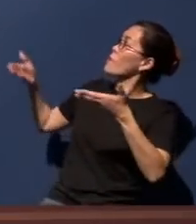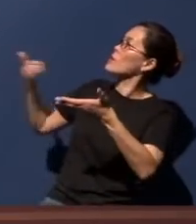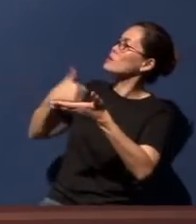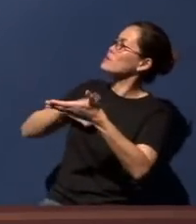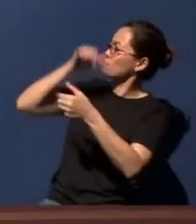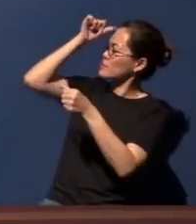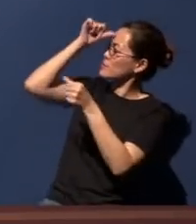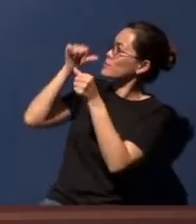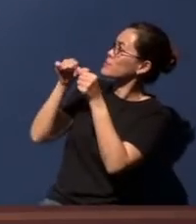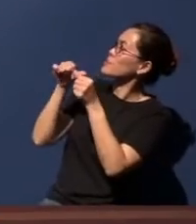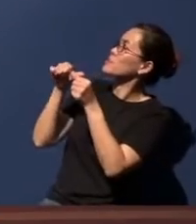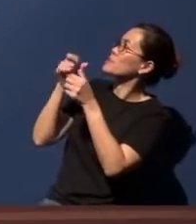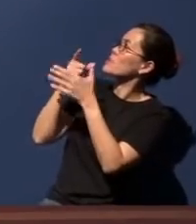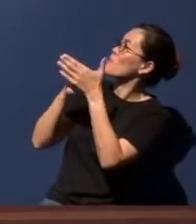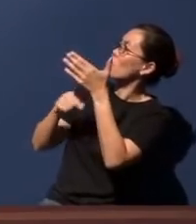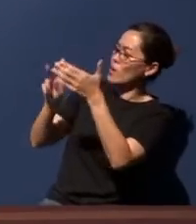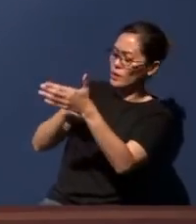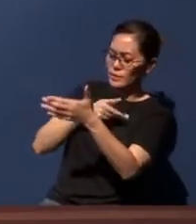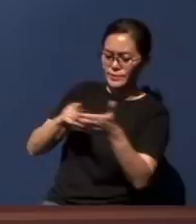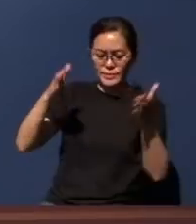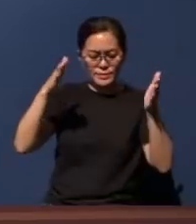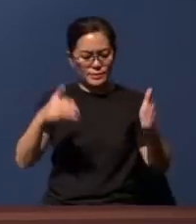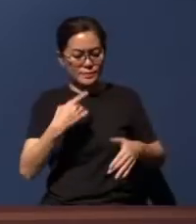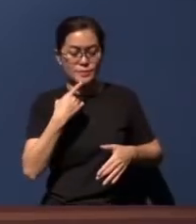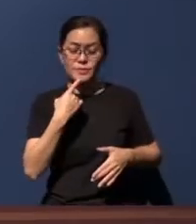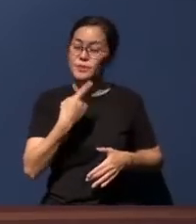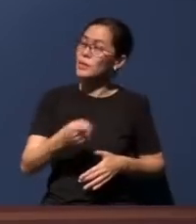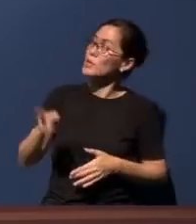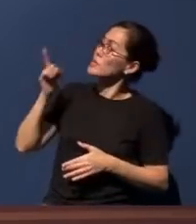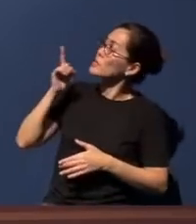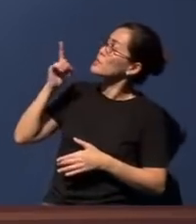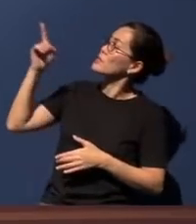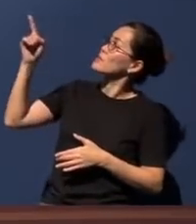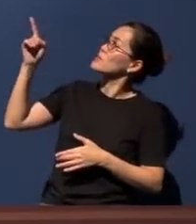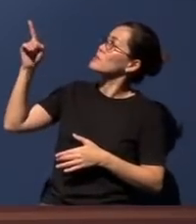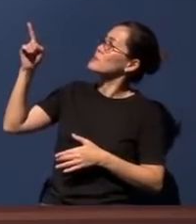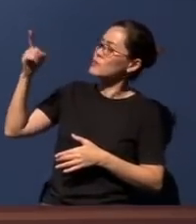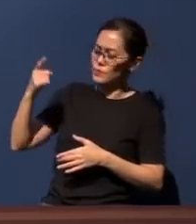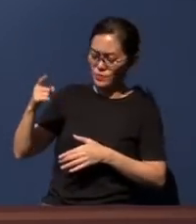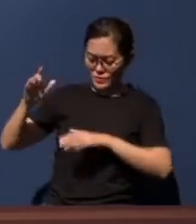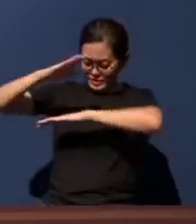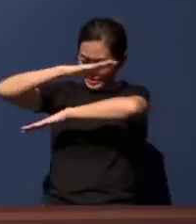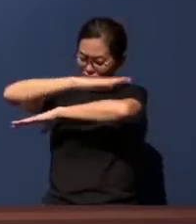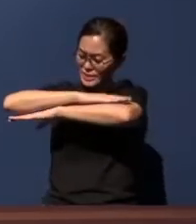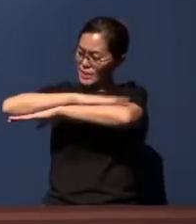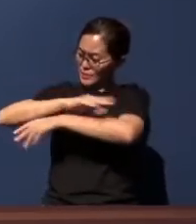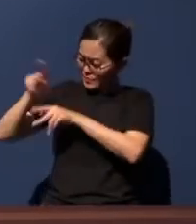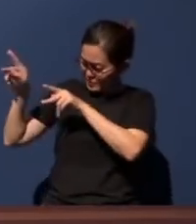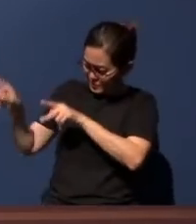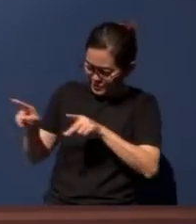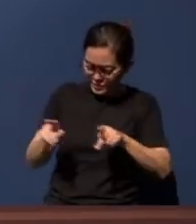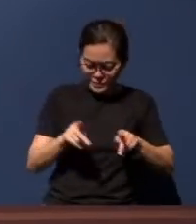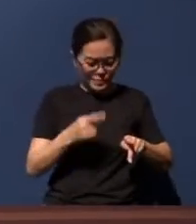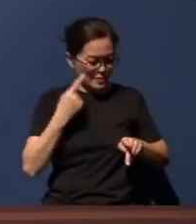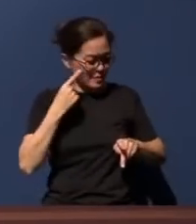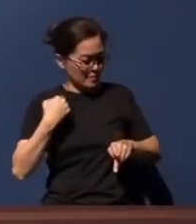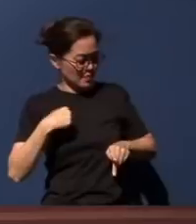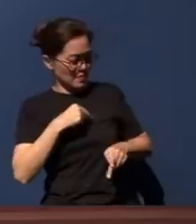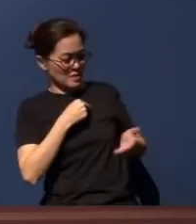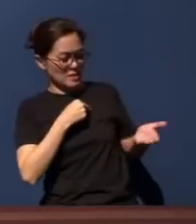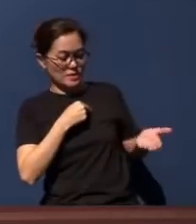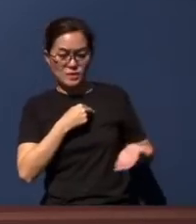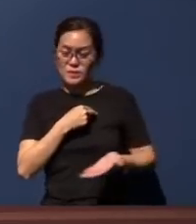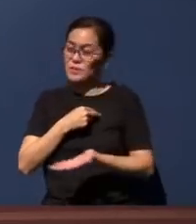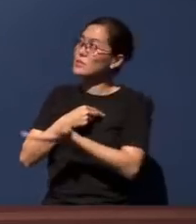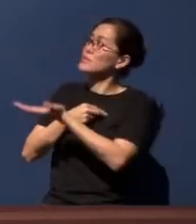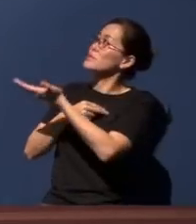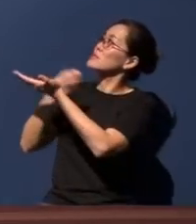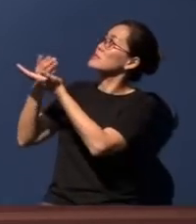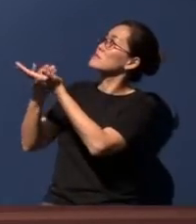of what the psalmist has said: You even prepare a table before us in the presence of our enemies.